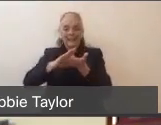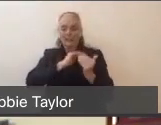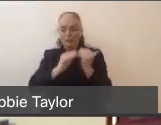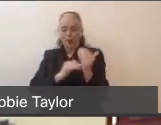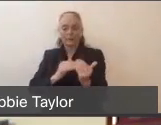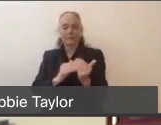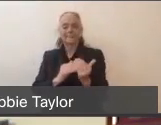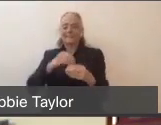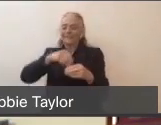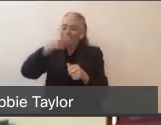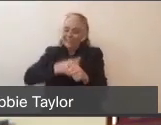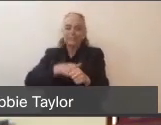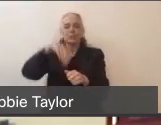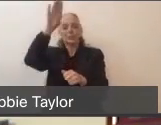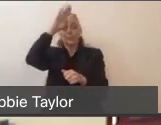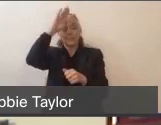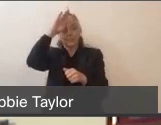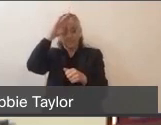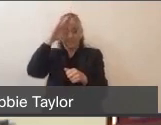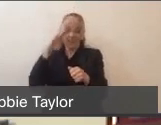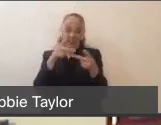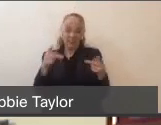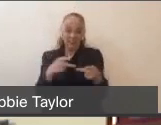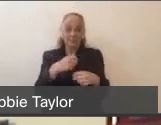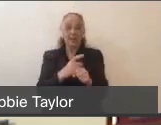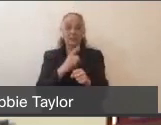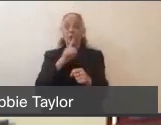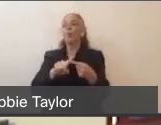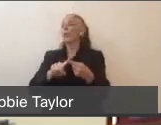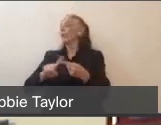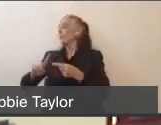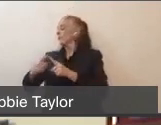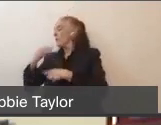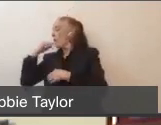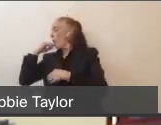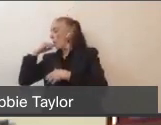to make sure that when the firefighter is coming from home, and they go into the fire station, they are clean,